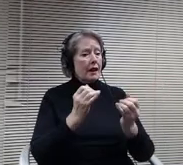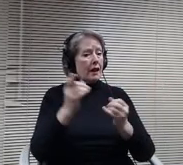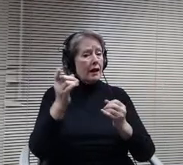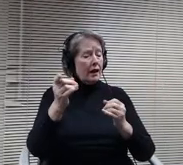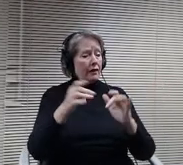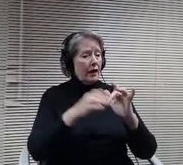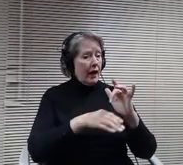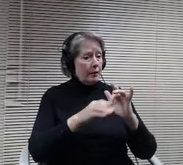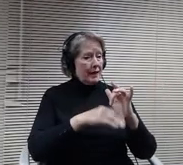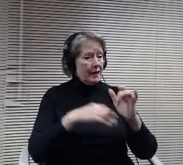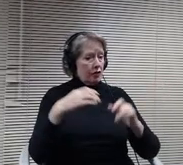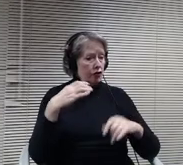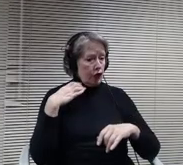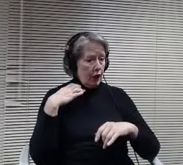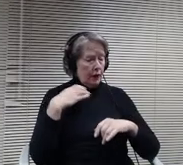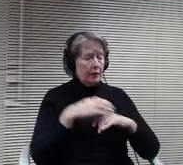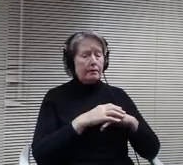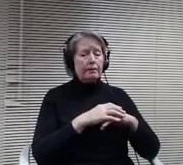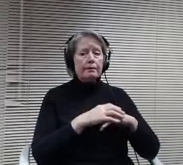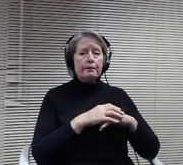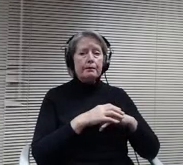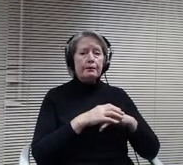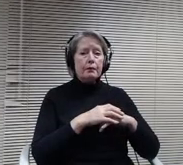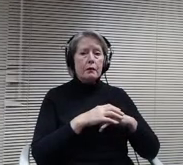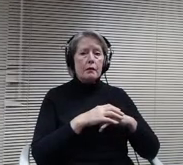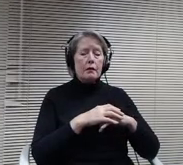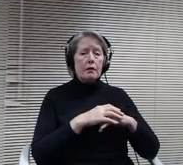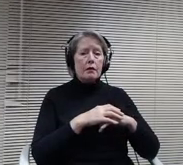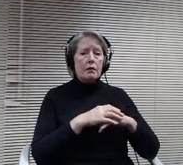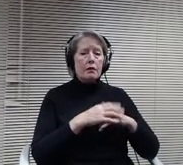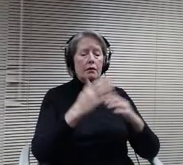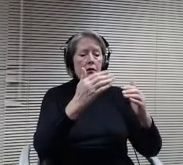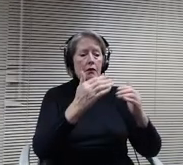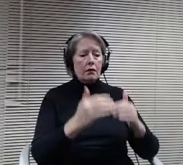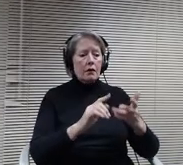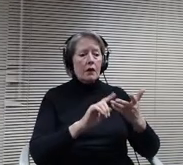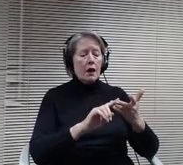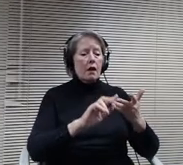And 3rd is the clerk, and there's really no additional